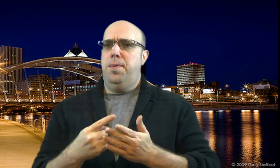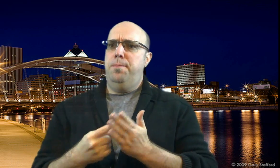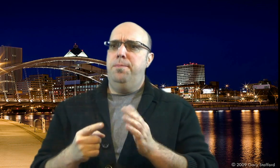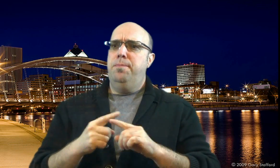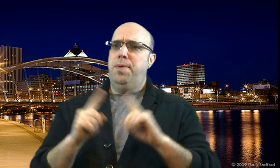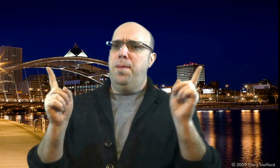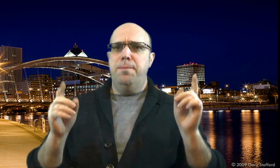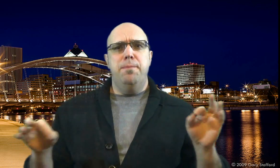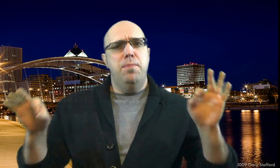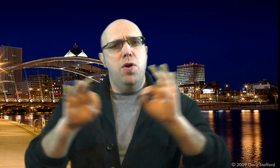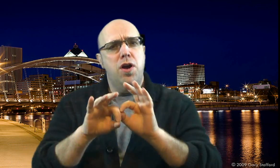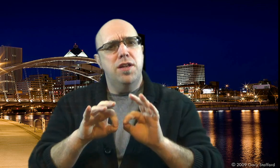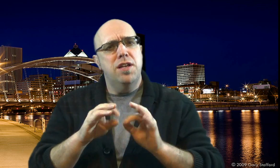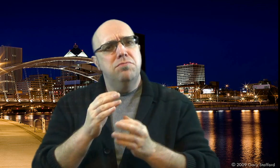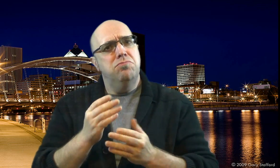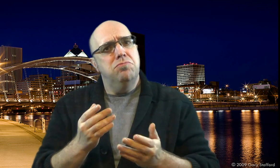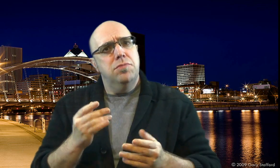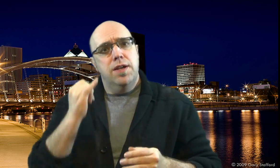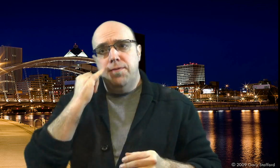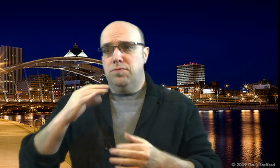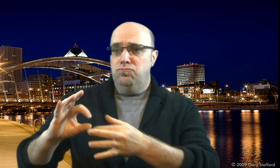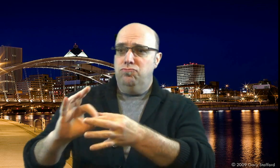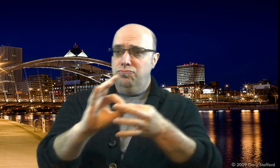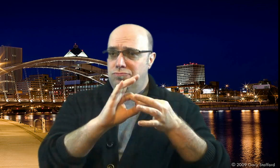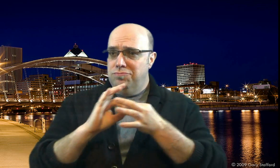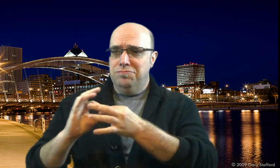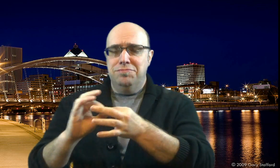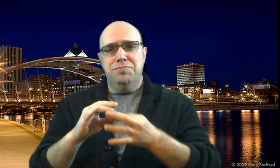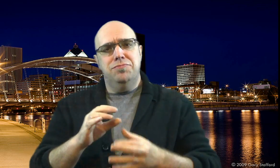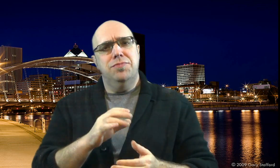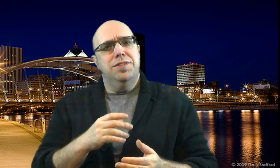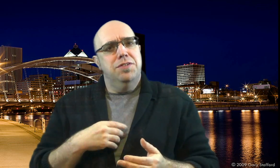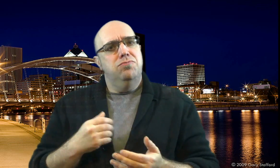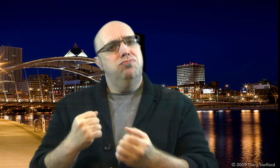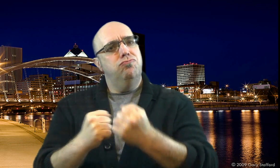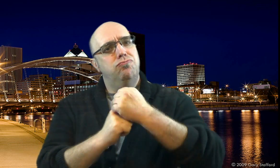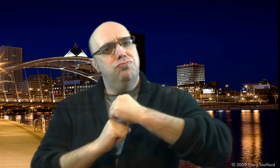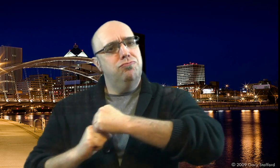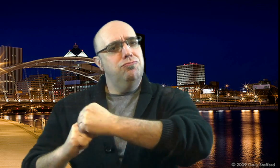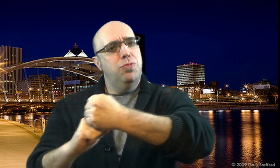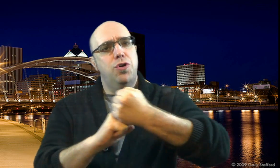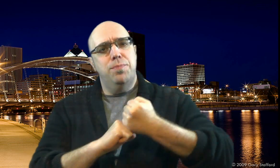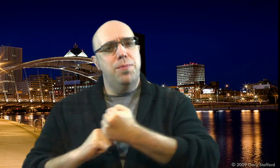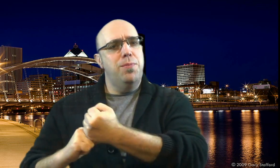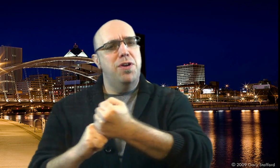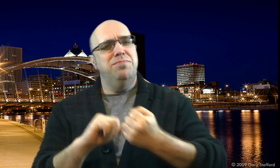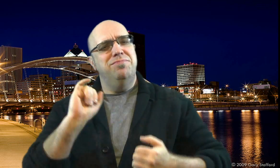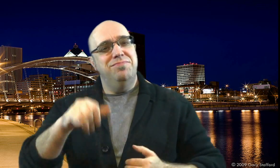But, it is important if a group work together supporting eachother.